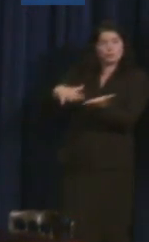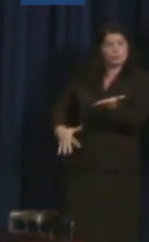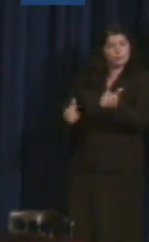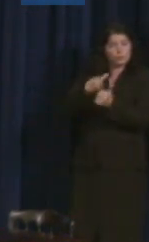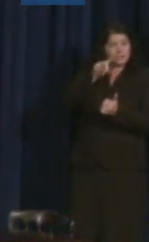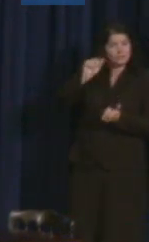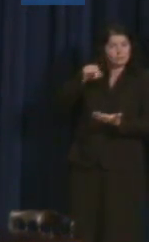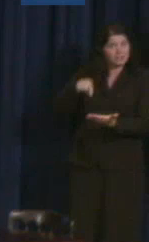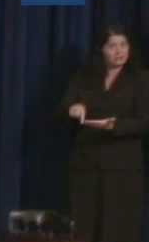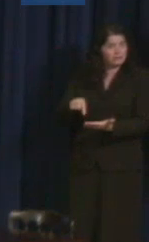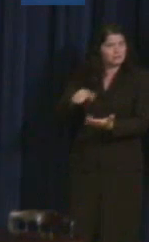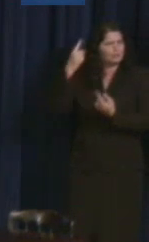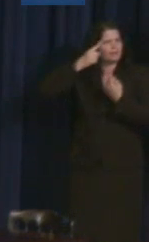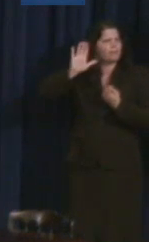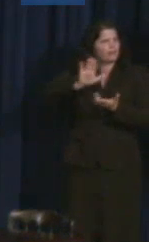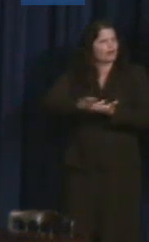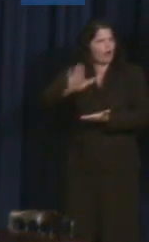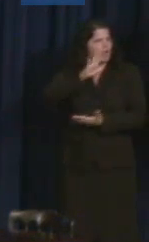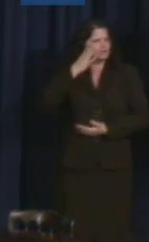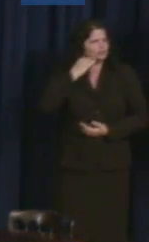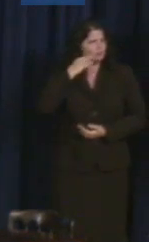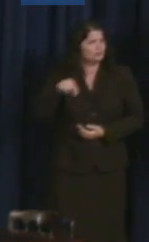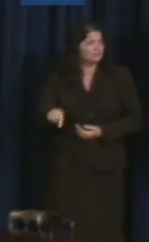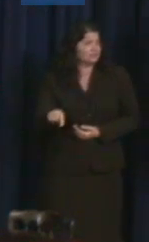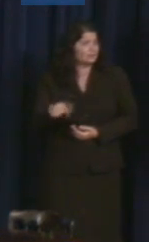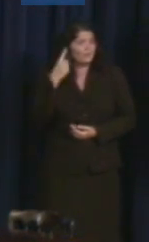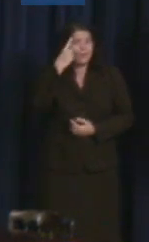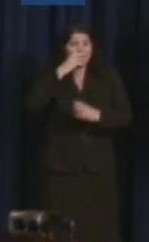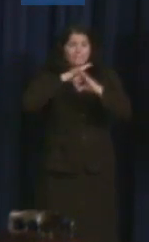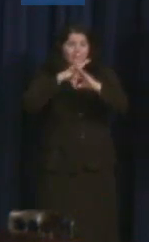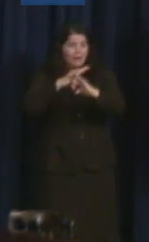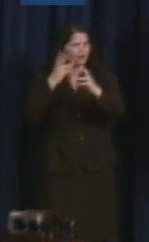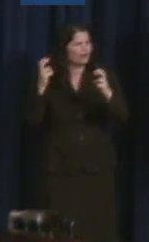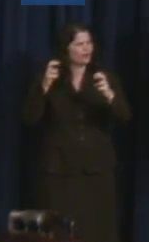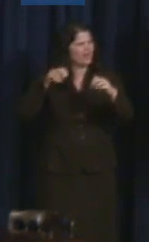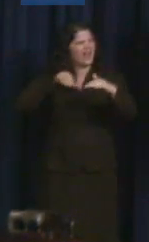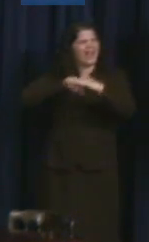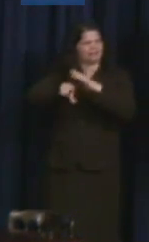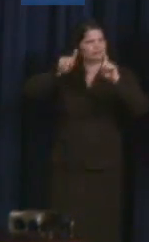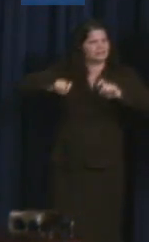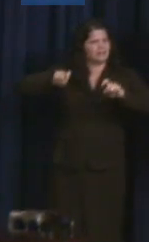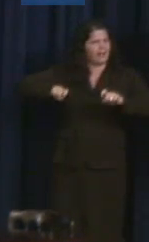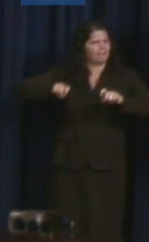post-secondary education, are entrance exams. These high stakes tests can be nerve wracking for